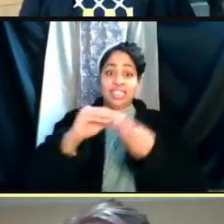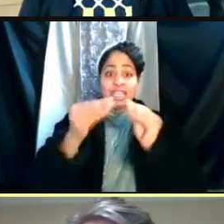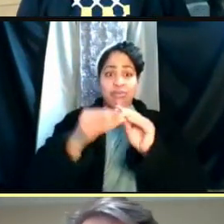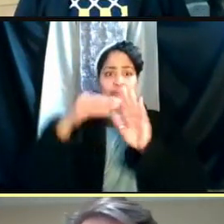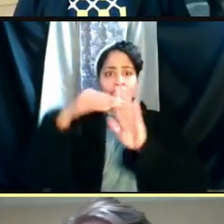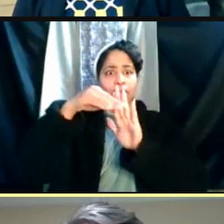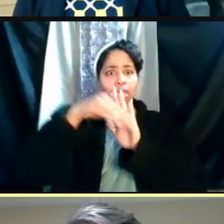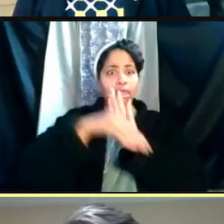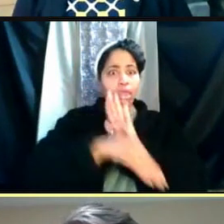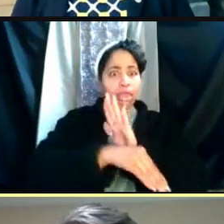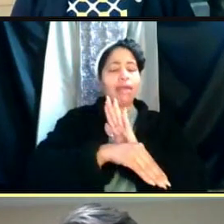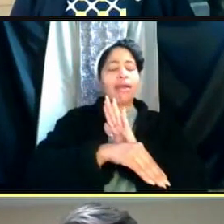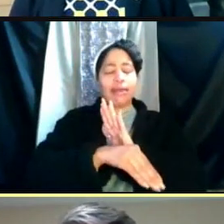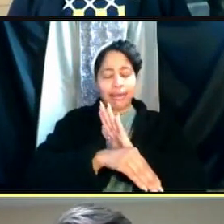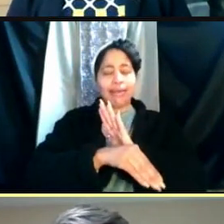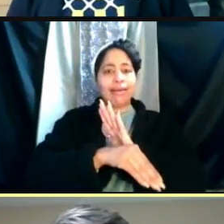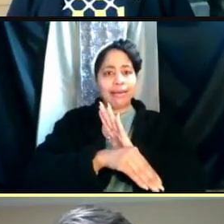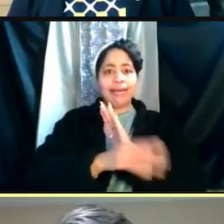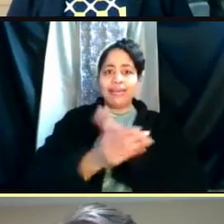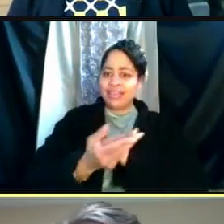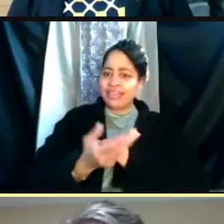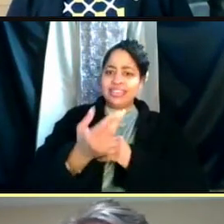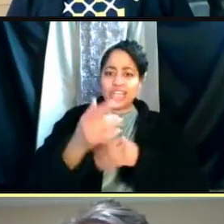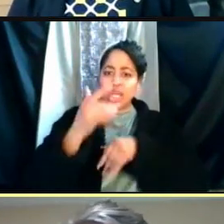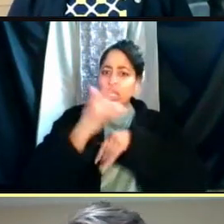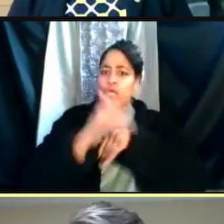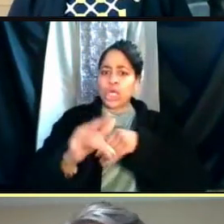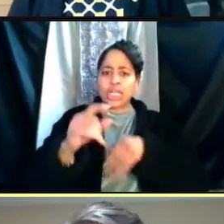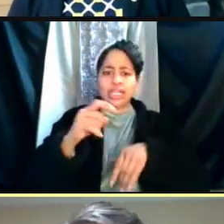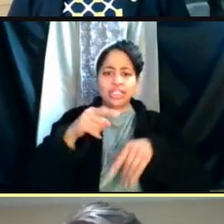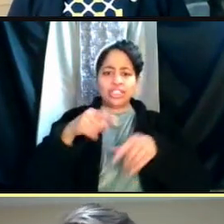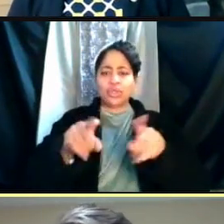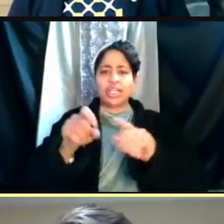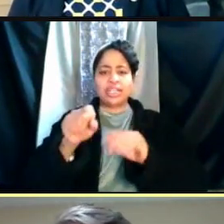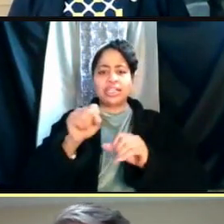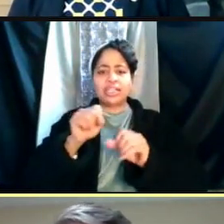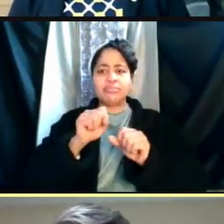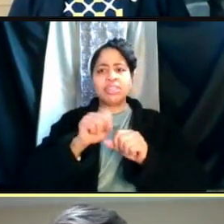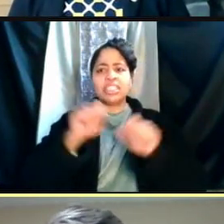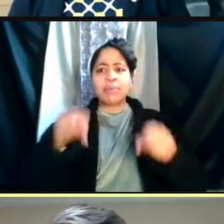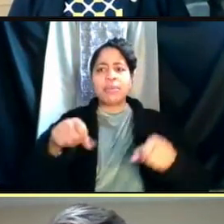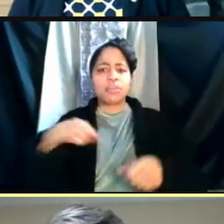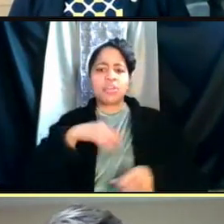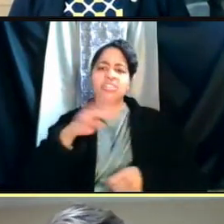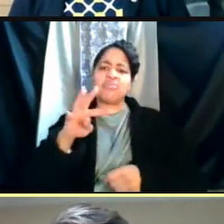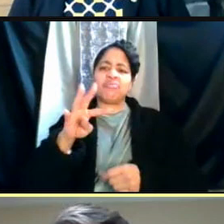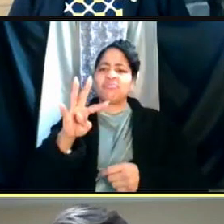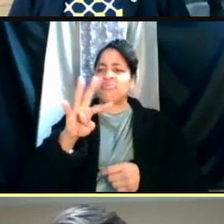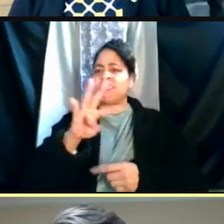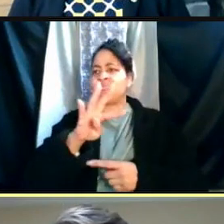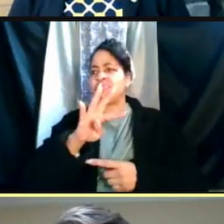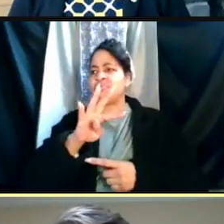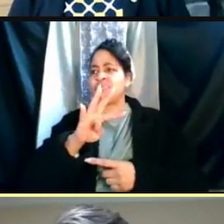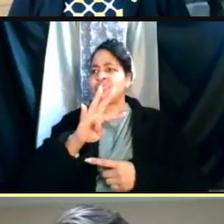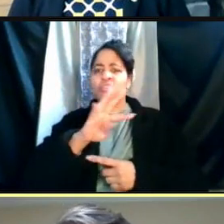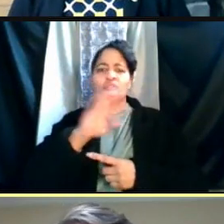There was a time around the early part of the semester where we were in the 40s, close to 50 cases a day.